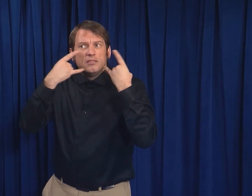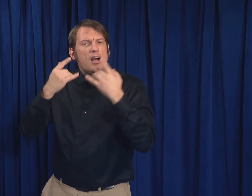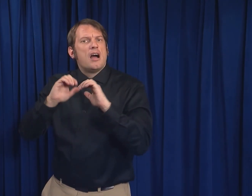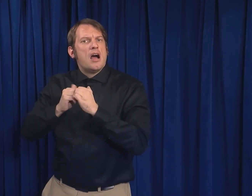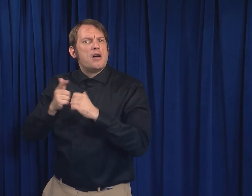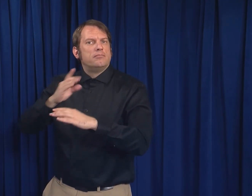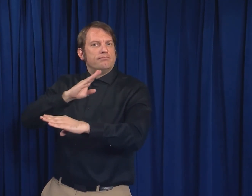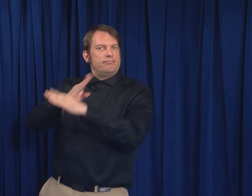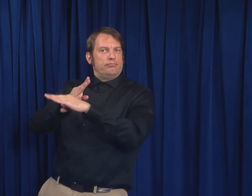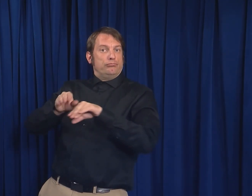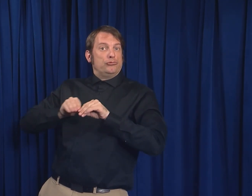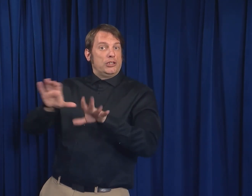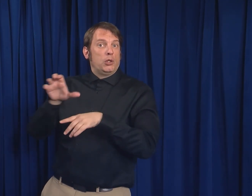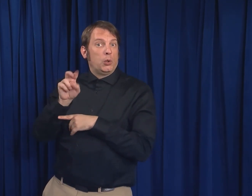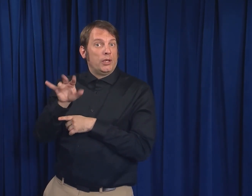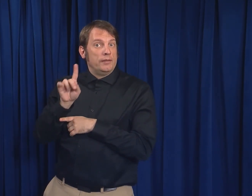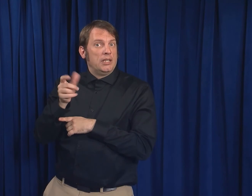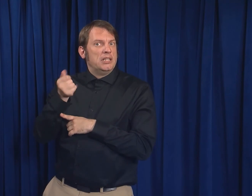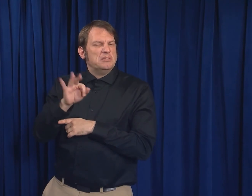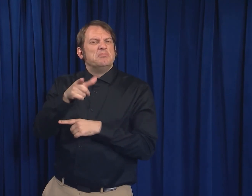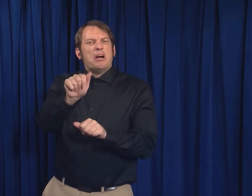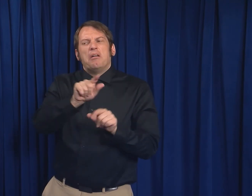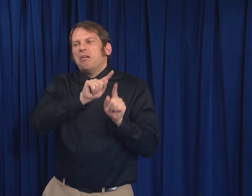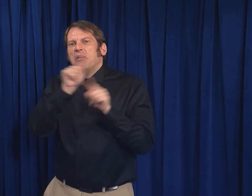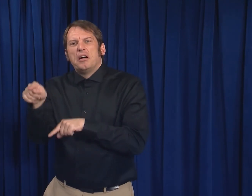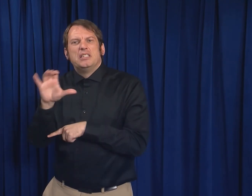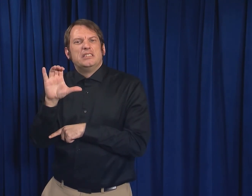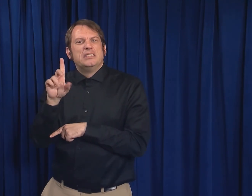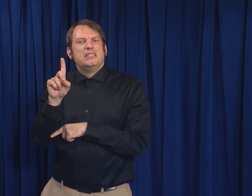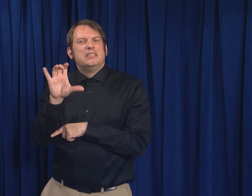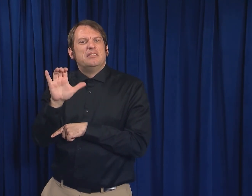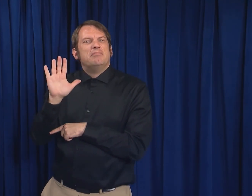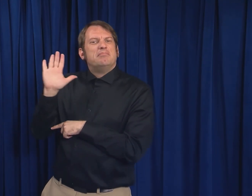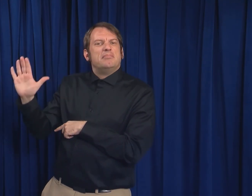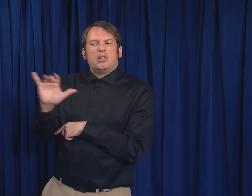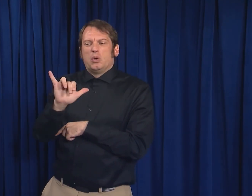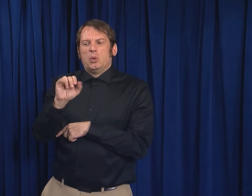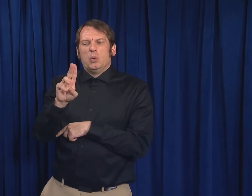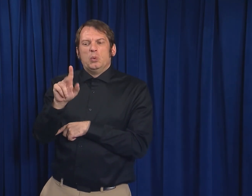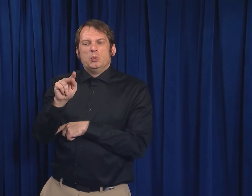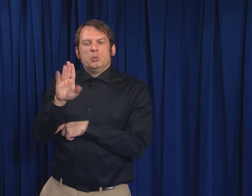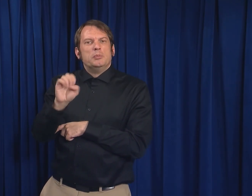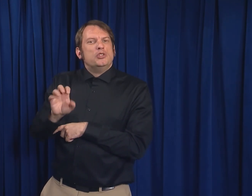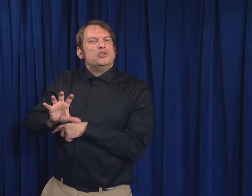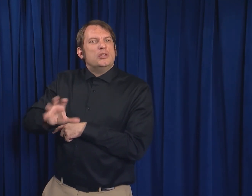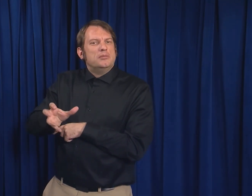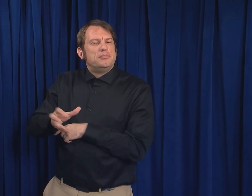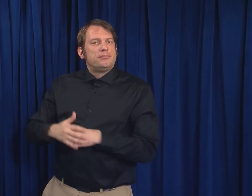and Wearing a Mask to Prevent the Spread of COVID-19, go to the CDC YouTube channel.